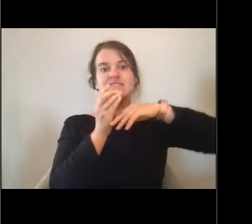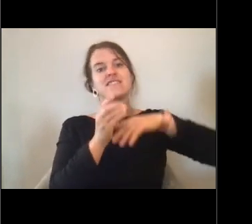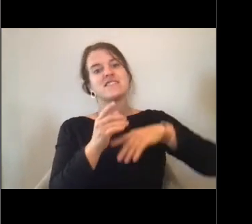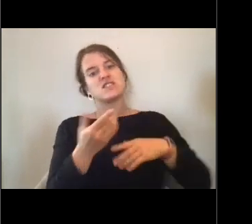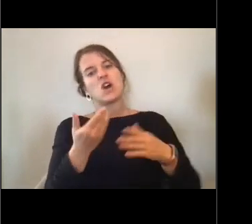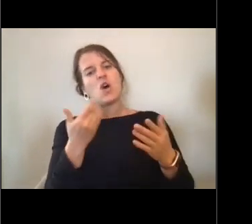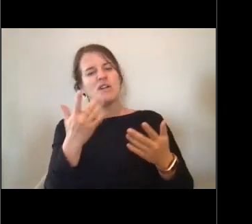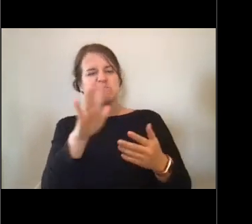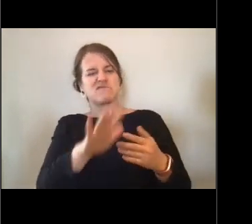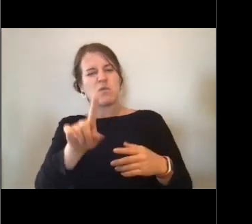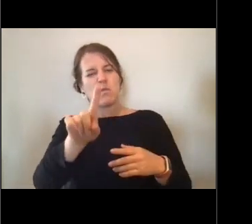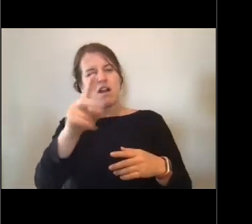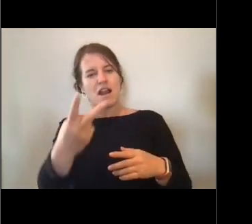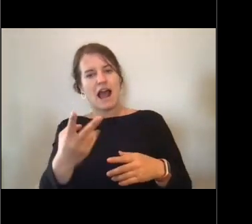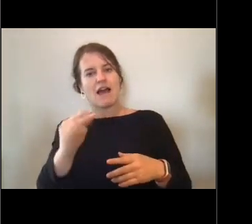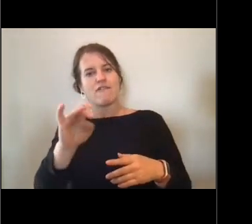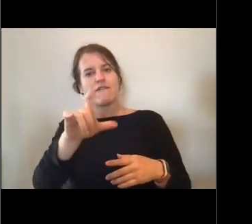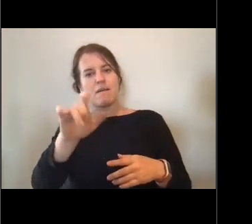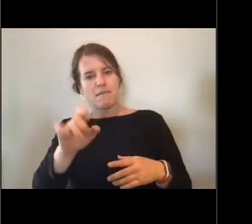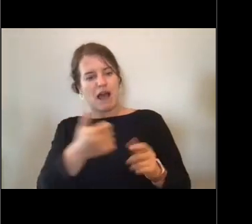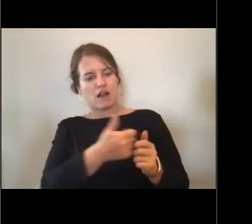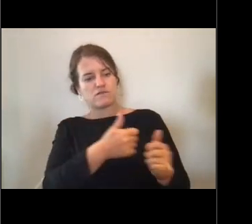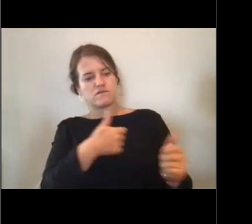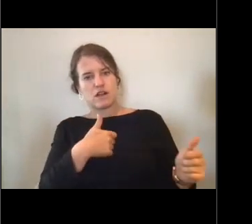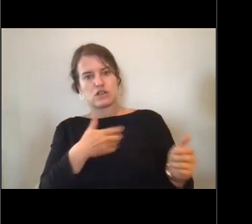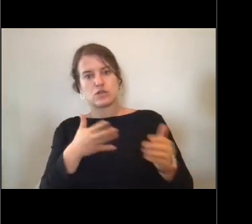because the ship was actually moving toward